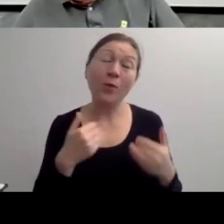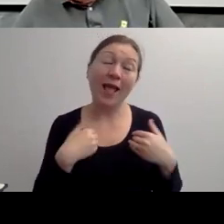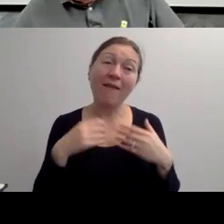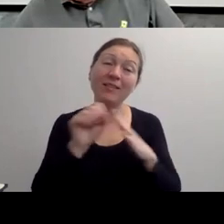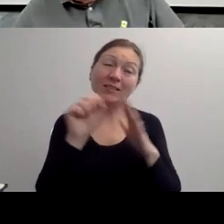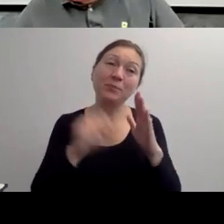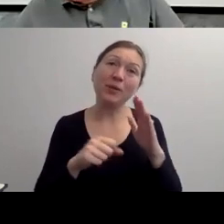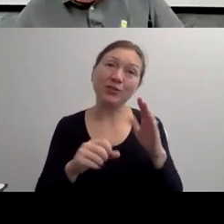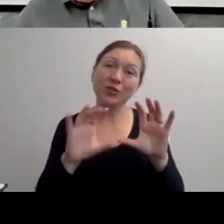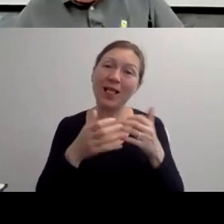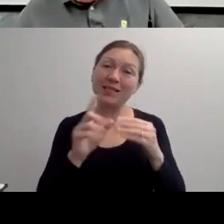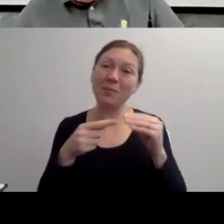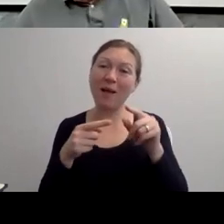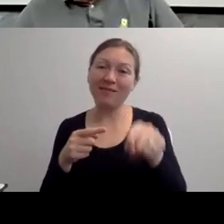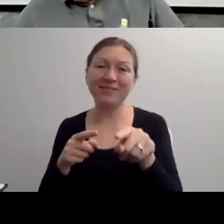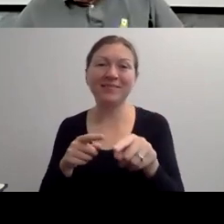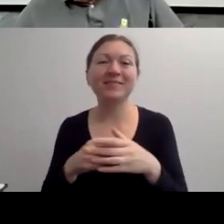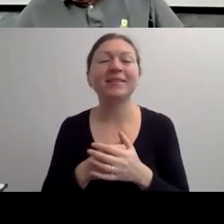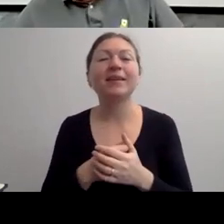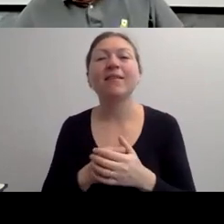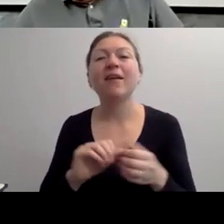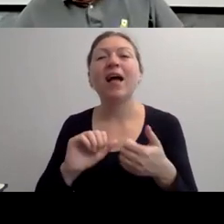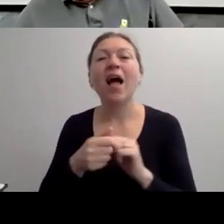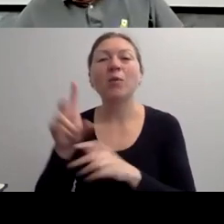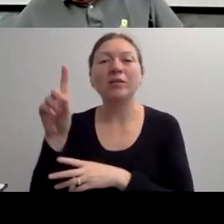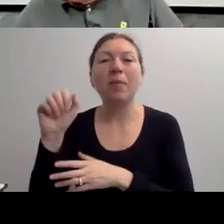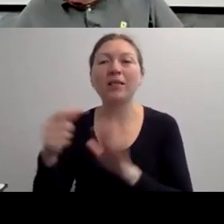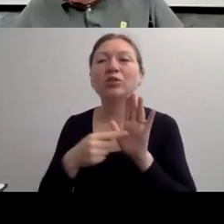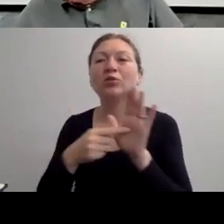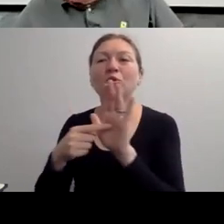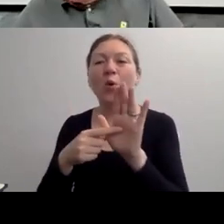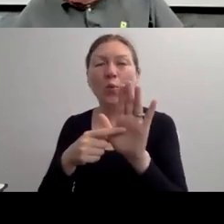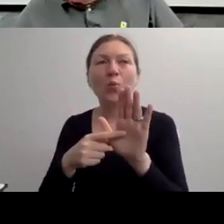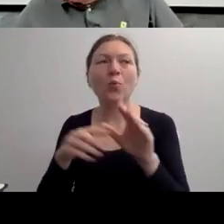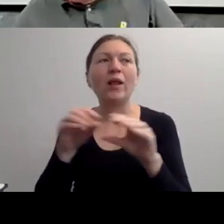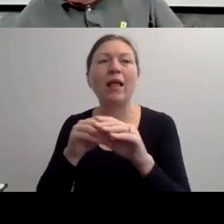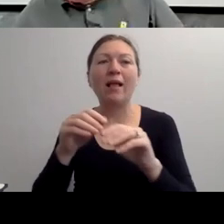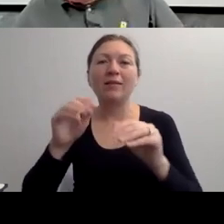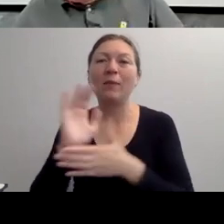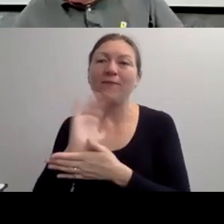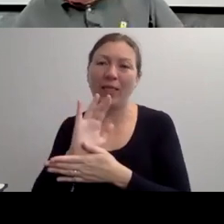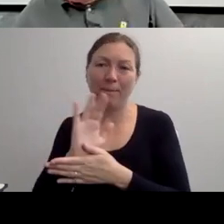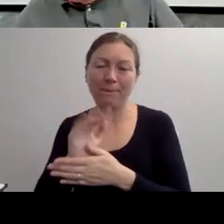SOMEBODY WHO USES THEIR DISABILITY TO NEBULATE AND CONTROL PEOPLE.